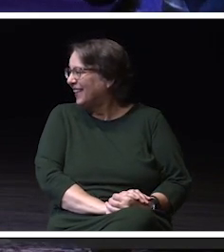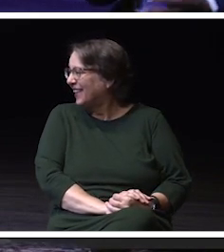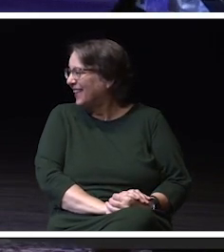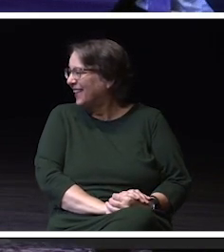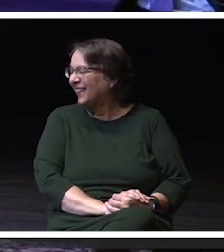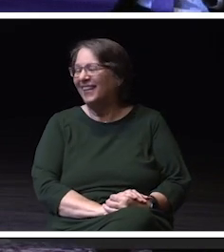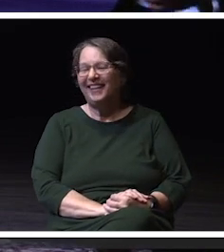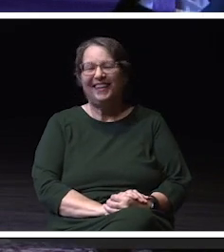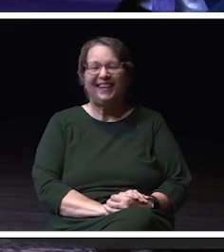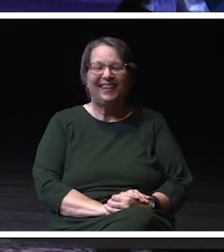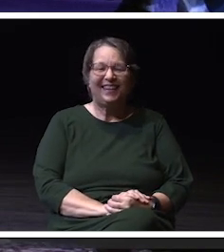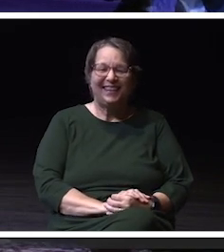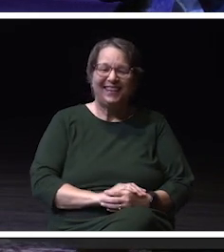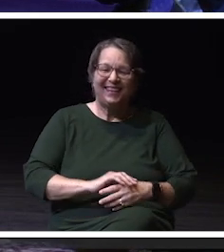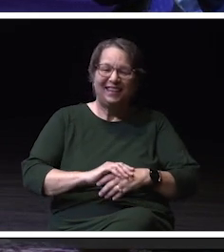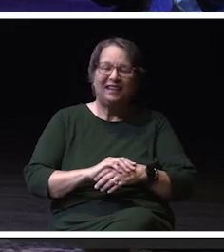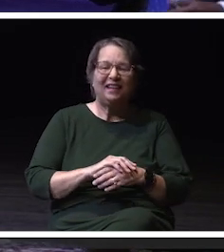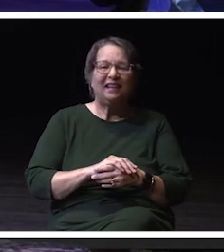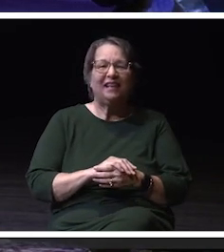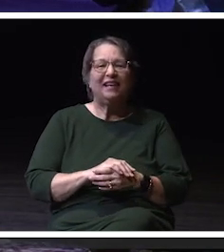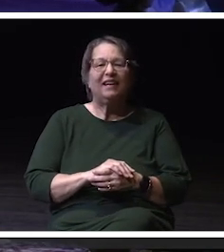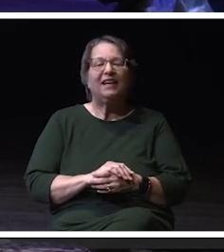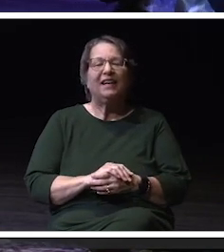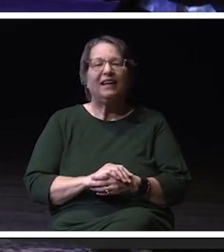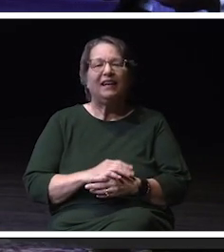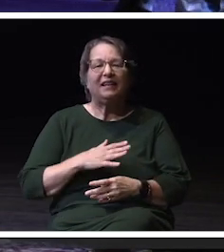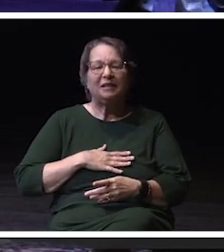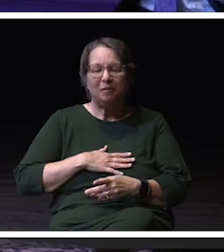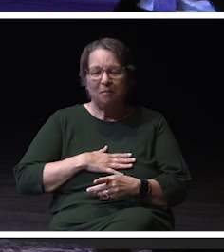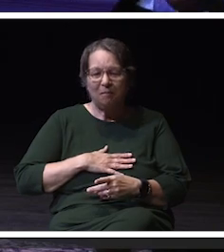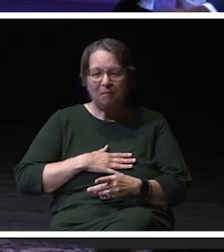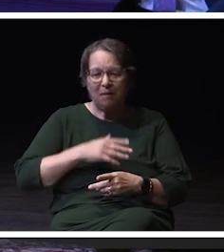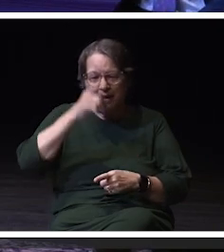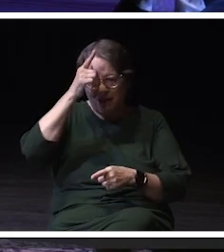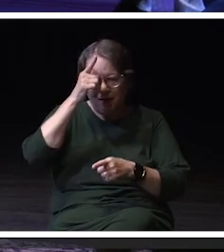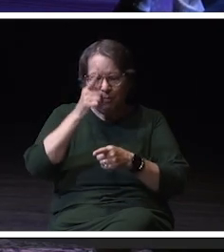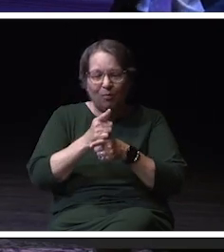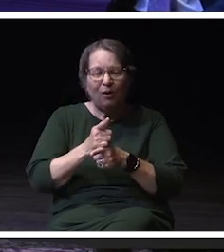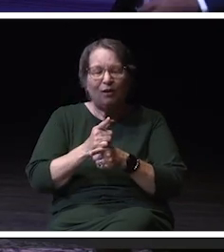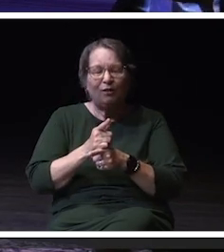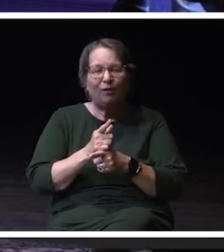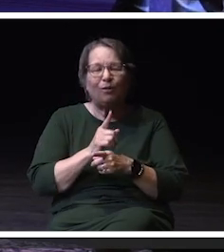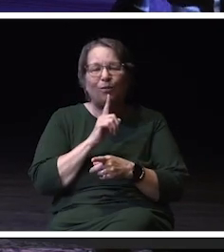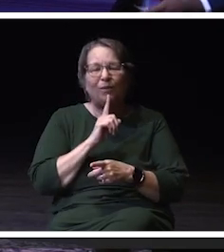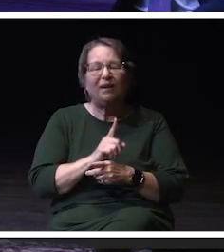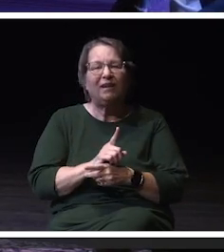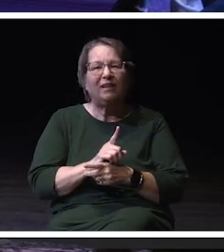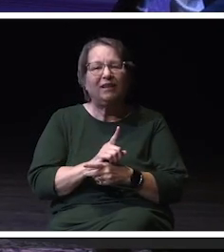It was actually my little brother who, who really opened my eyes to it was, that it was Chancellor